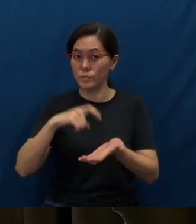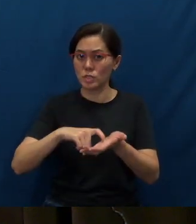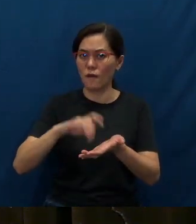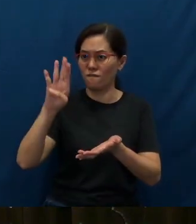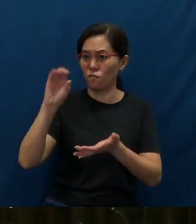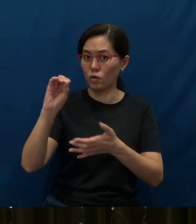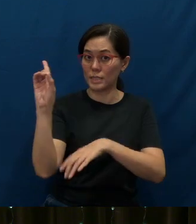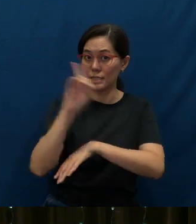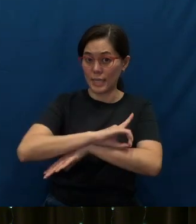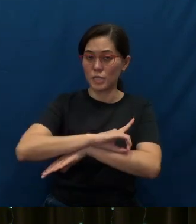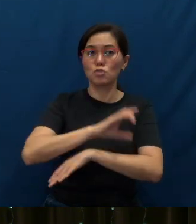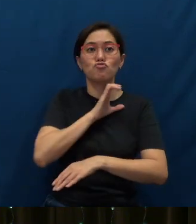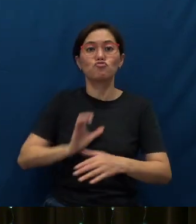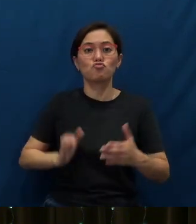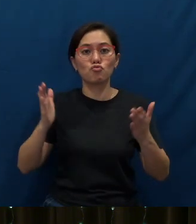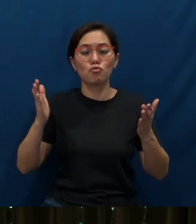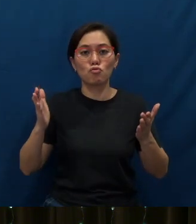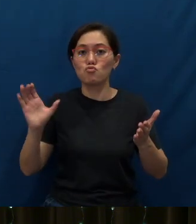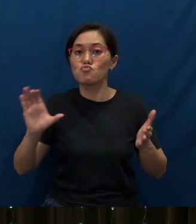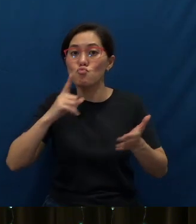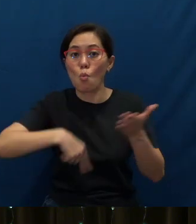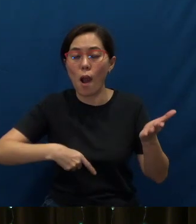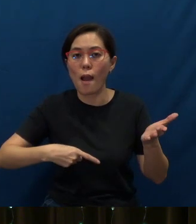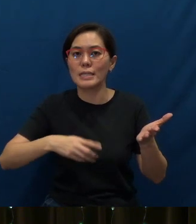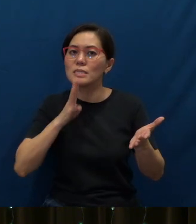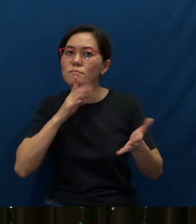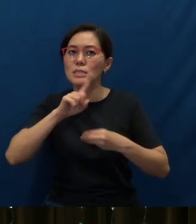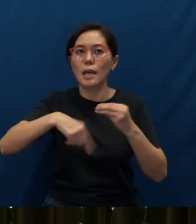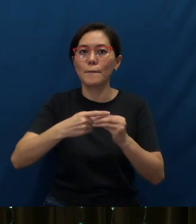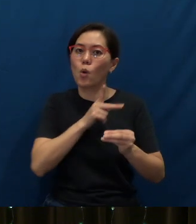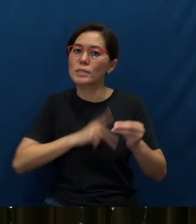Christ spoke to His disciples about the Kingdom of God.